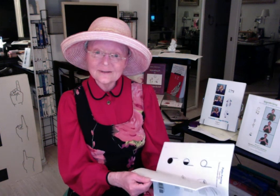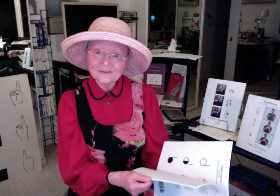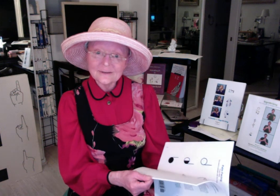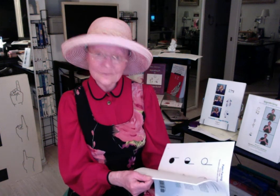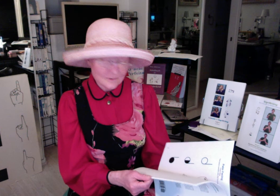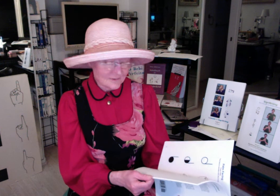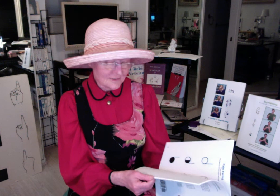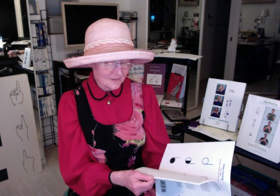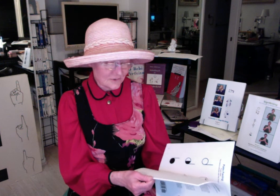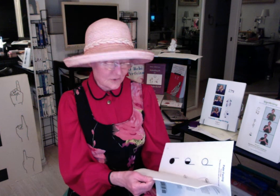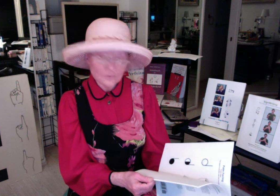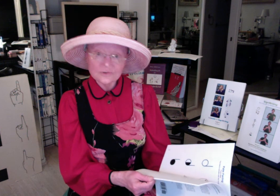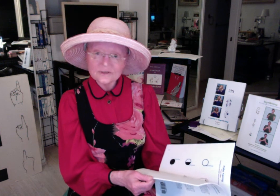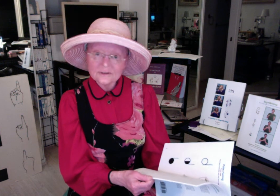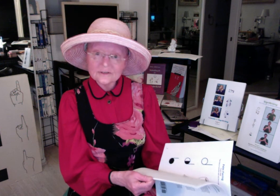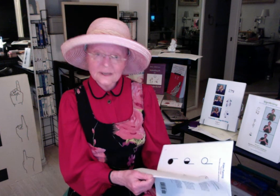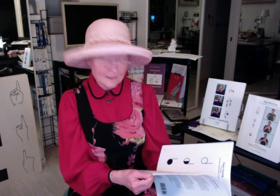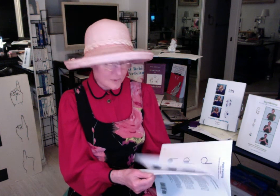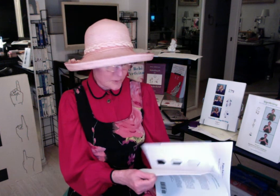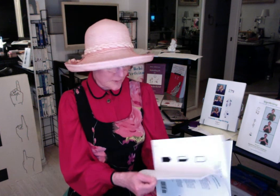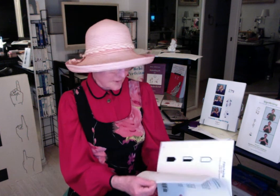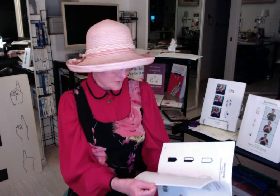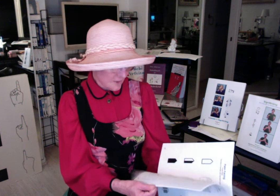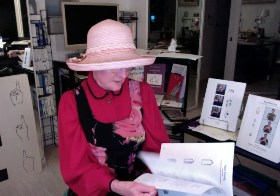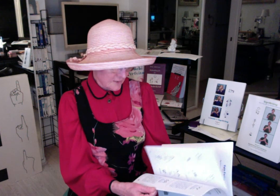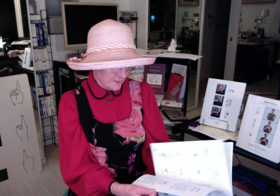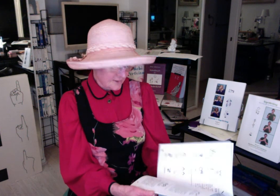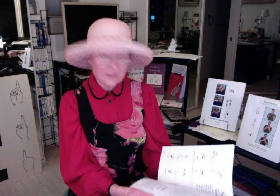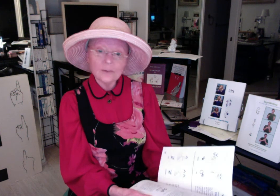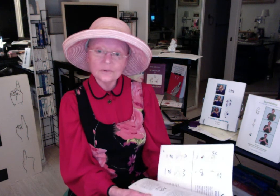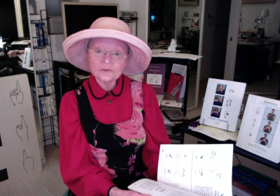and written into Brazilian Sign Language because right now the examples in the